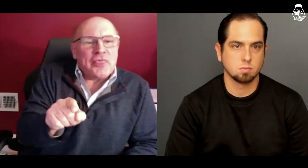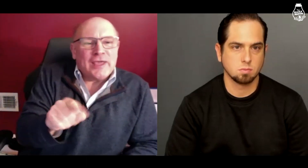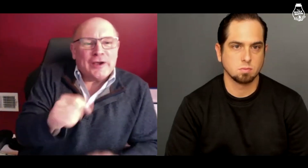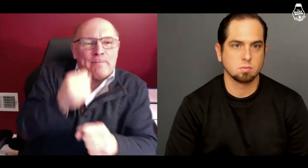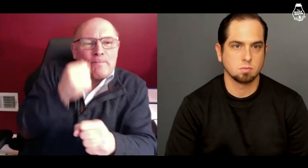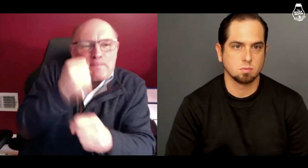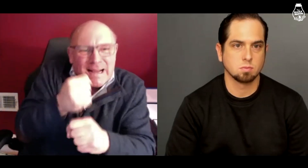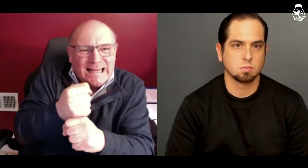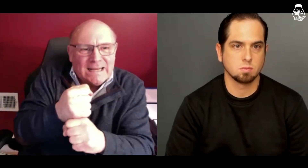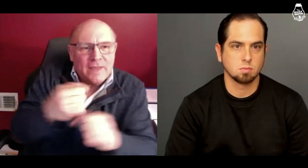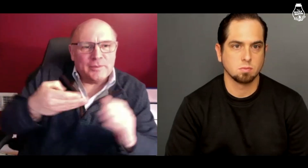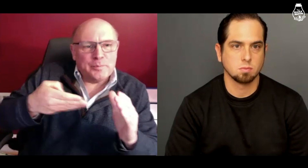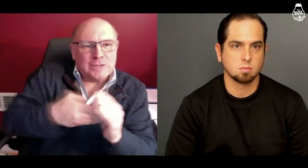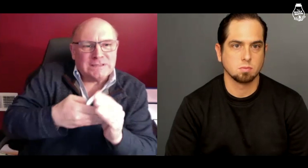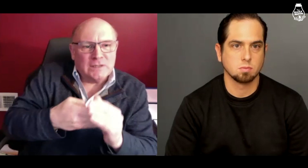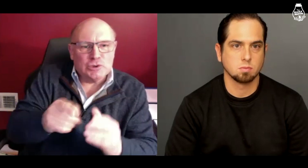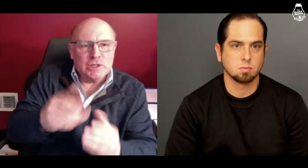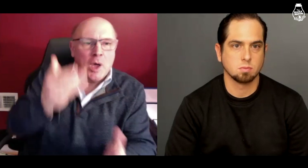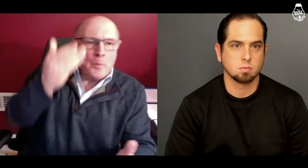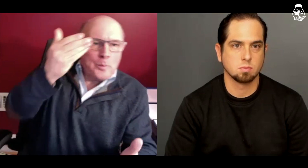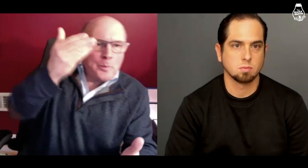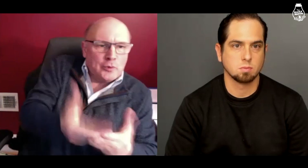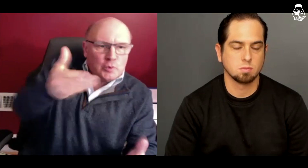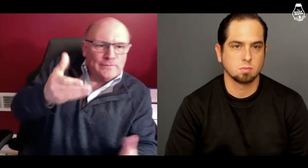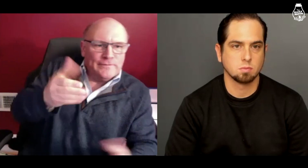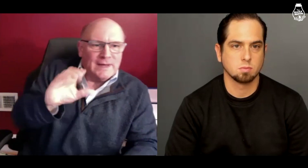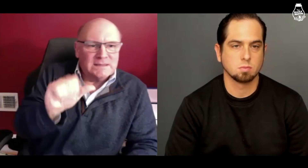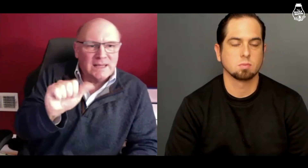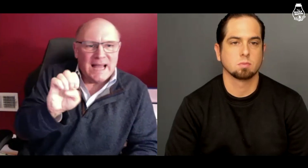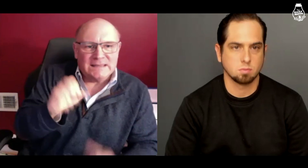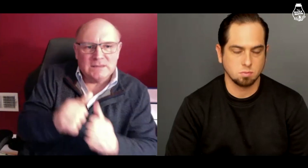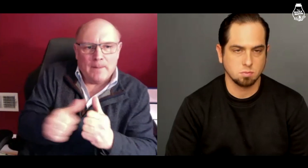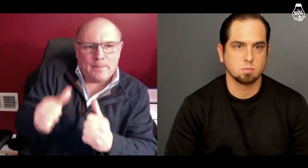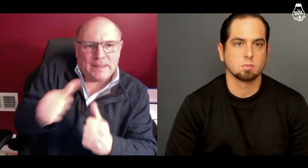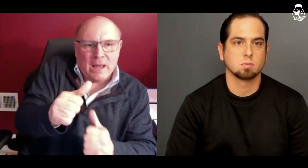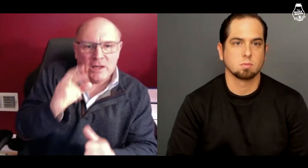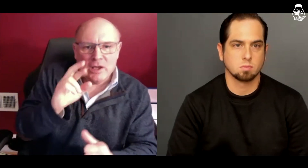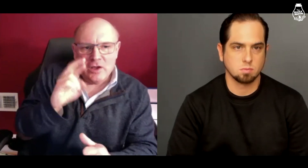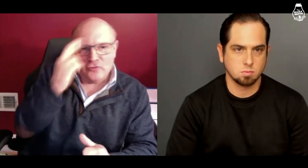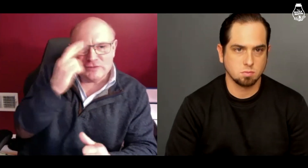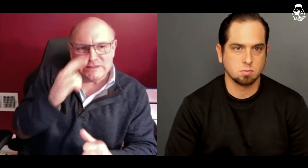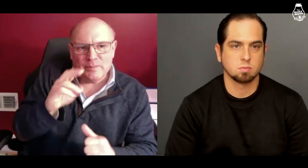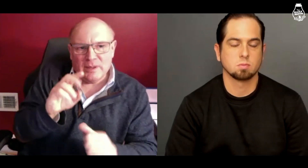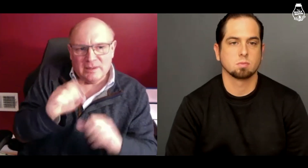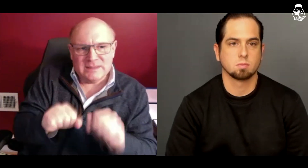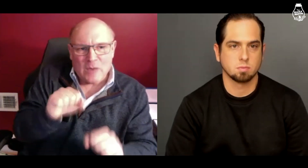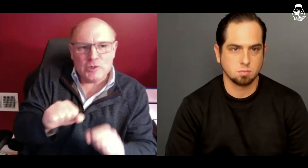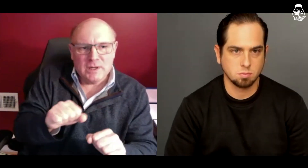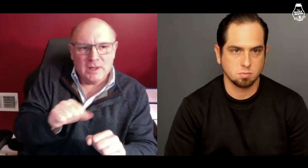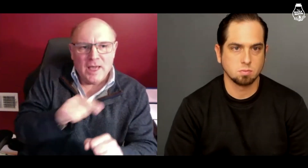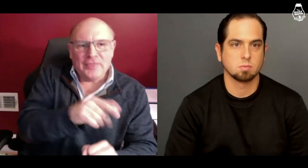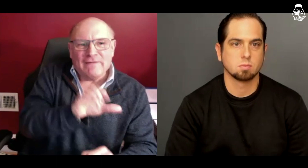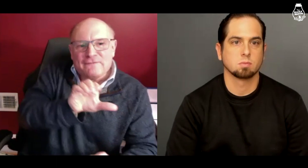They are forcing the prosecutor to prove their case beyond a reasonable doubt.